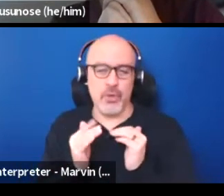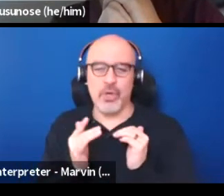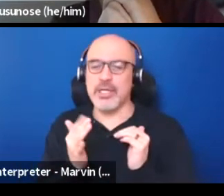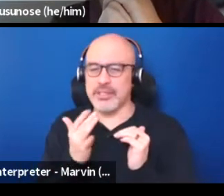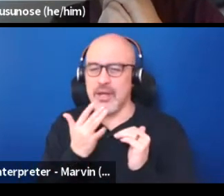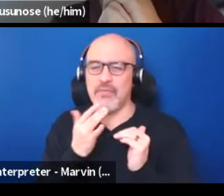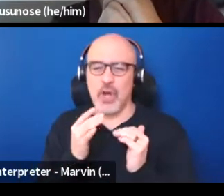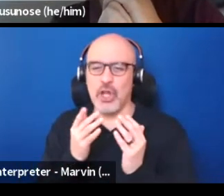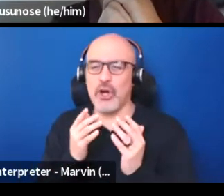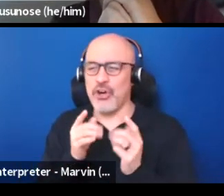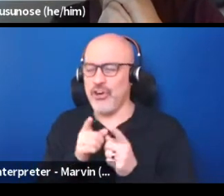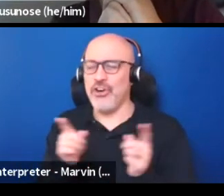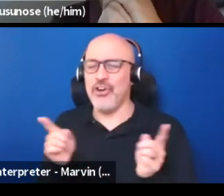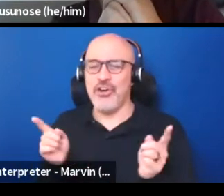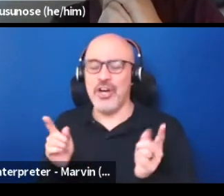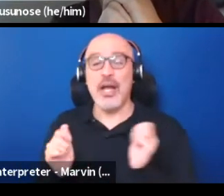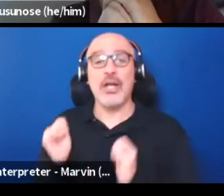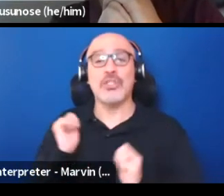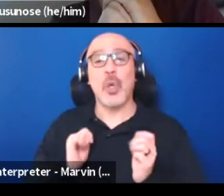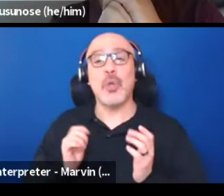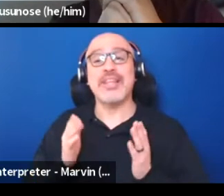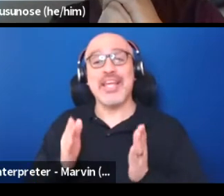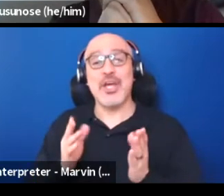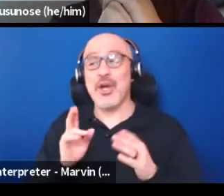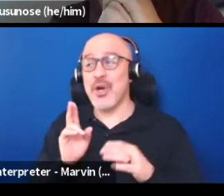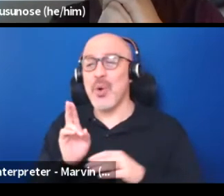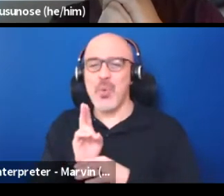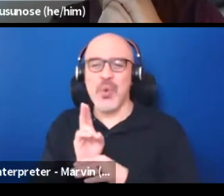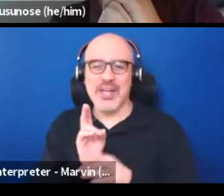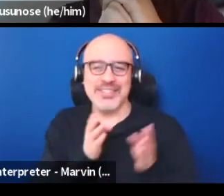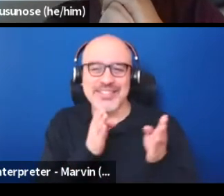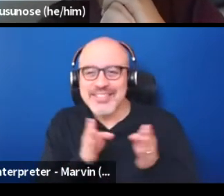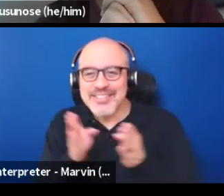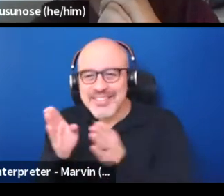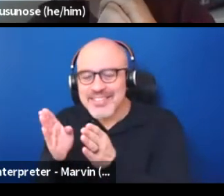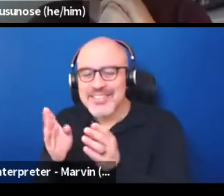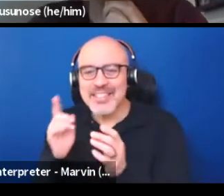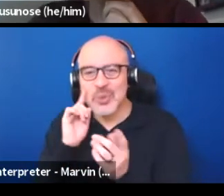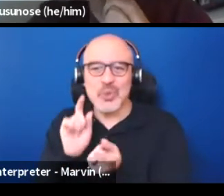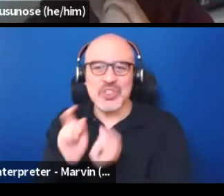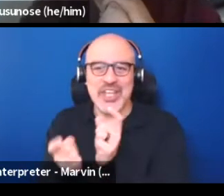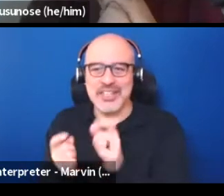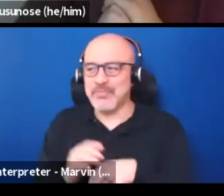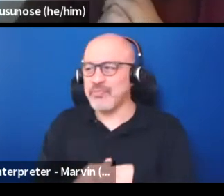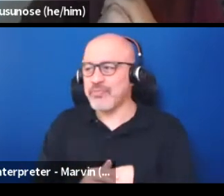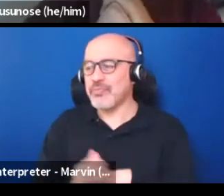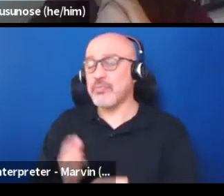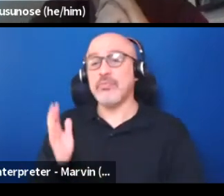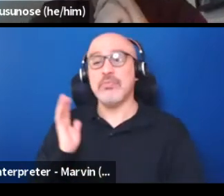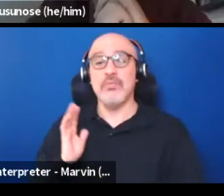So theater was a way that we used to change things. And actually from that experience, when I started working for the office of arts and culture,